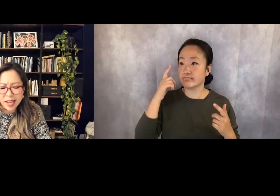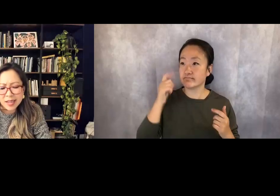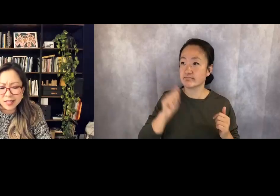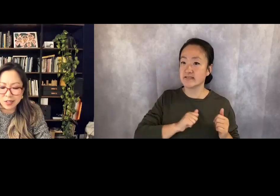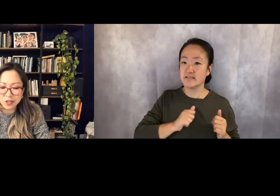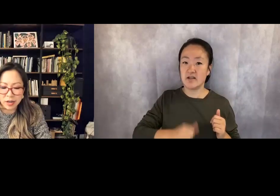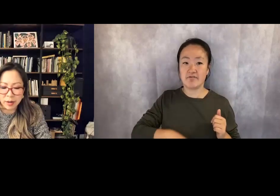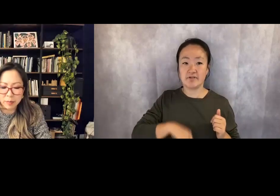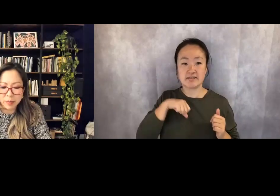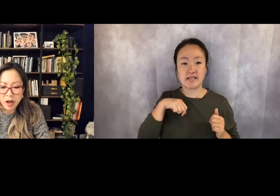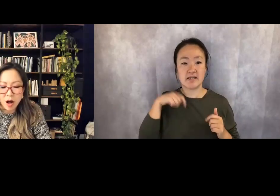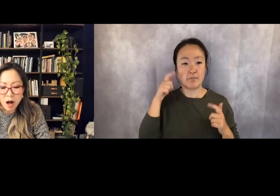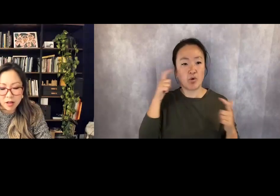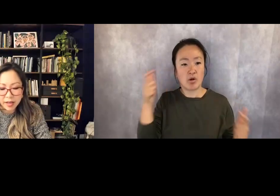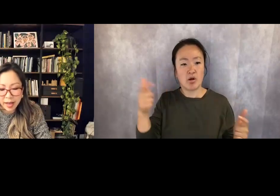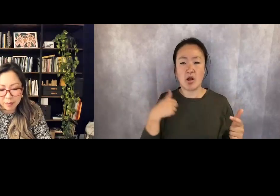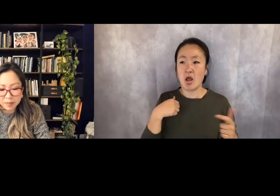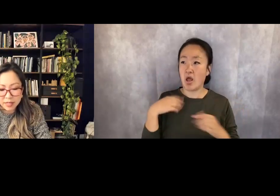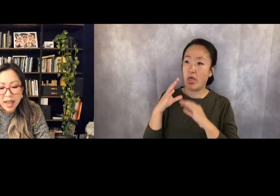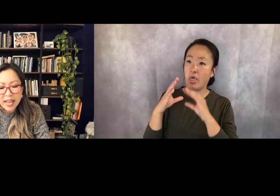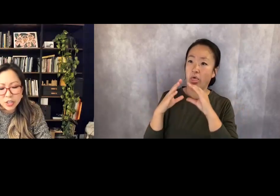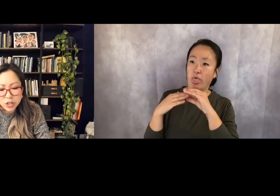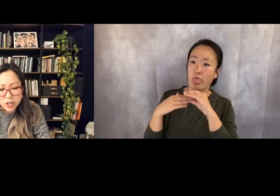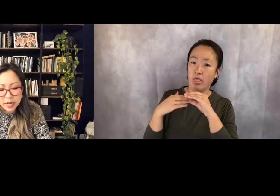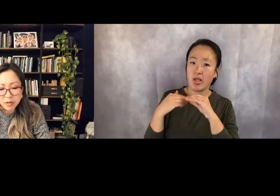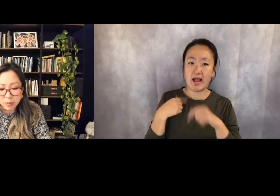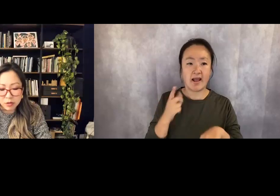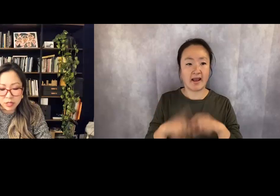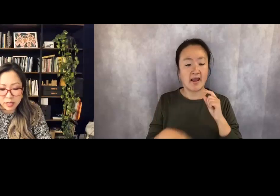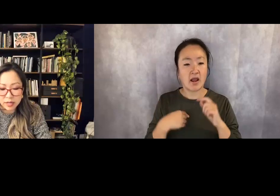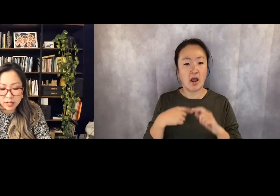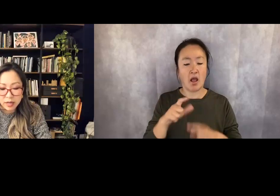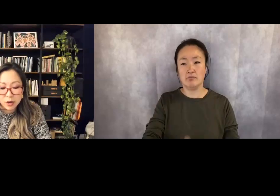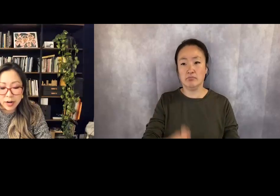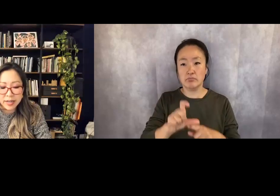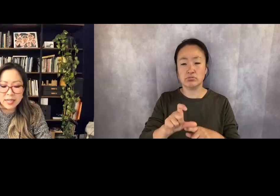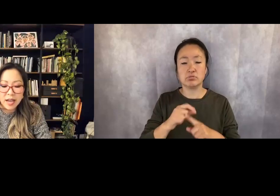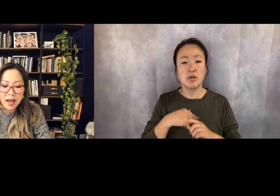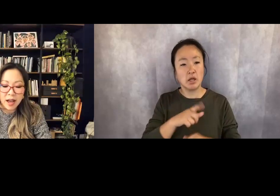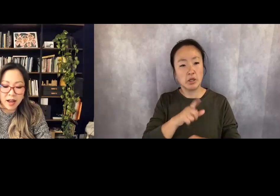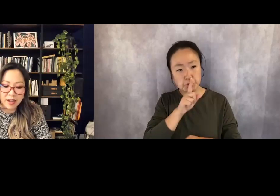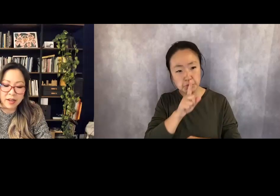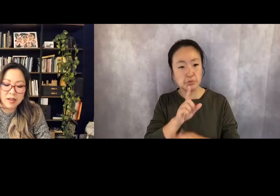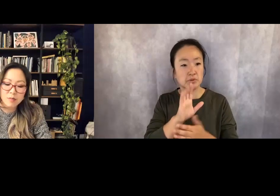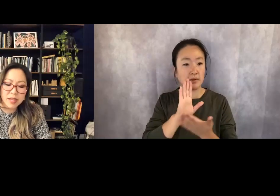And can't I shut up? All caps and turn down the music cranked high.